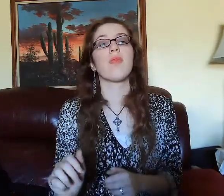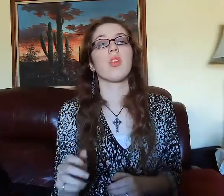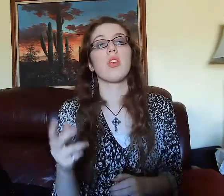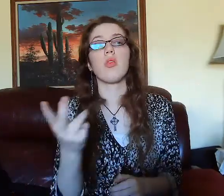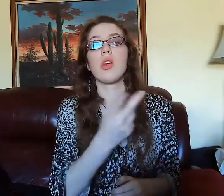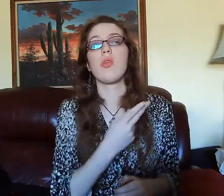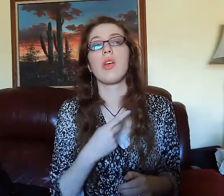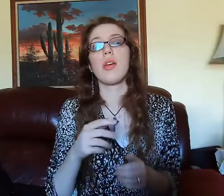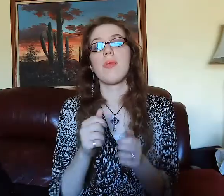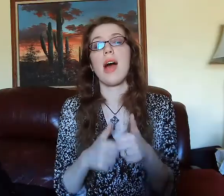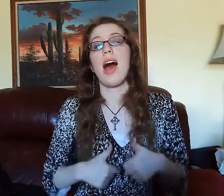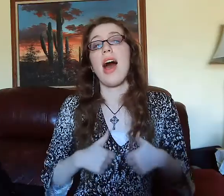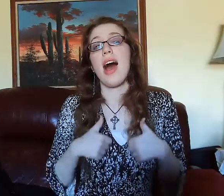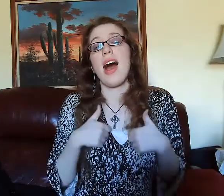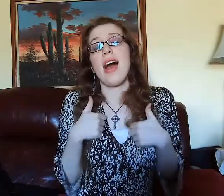WE-ALL ABIDE.